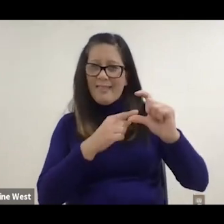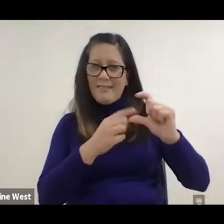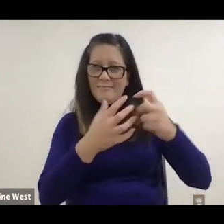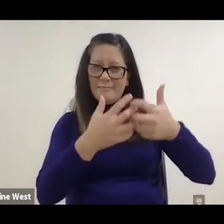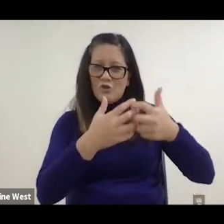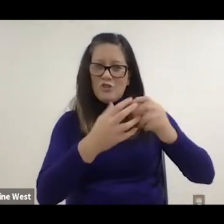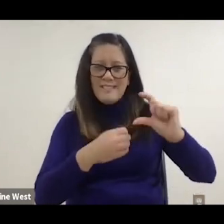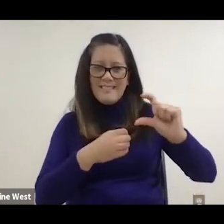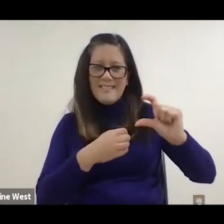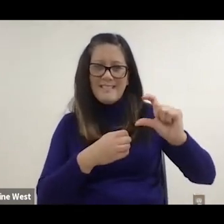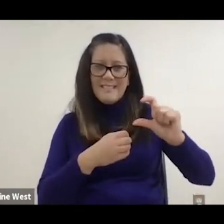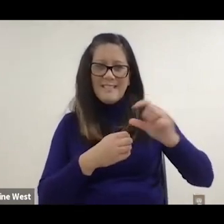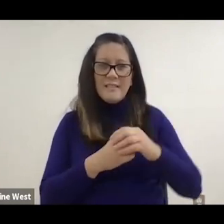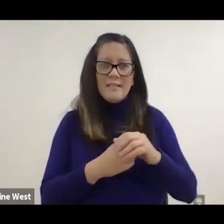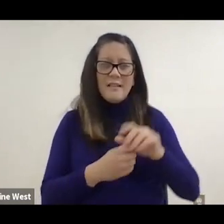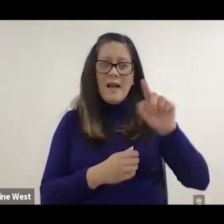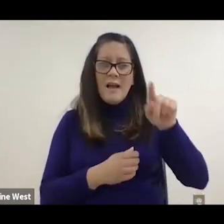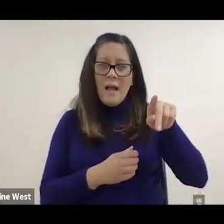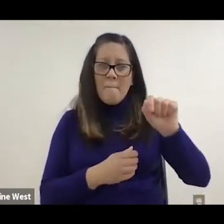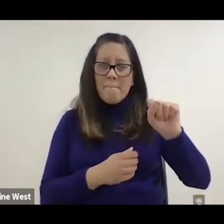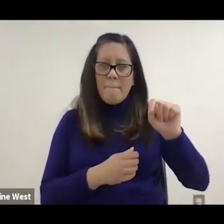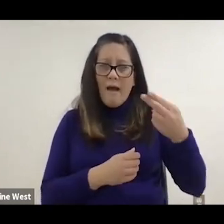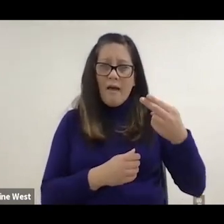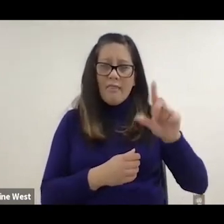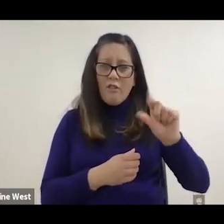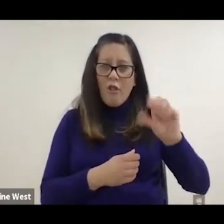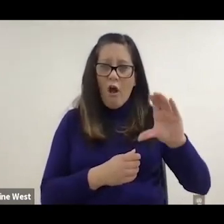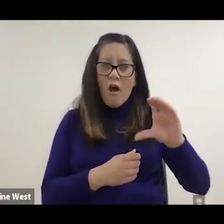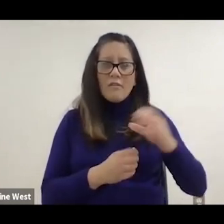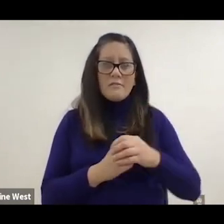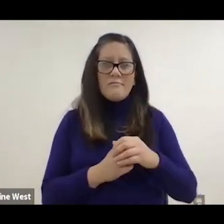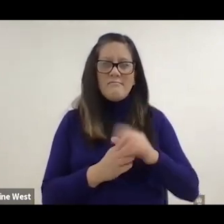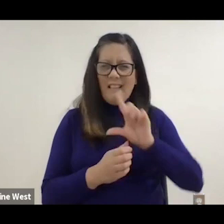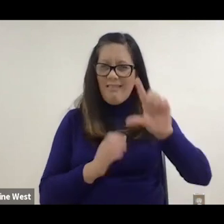which is on the left hand side of the